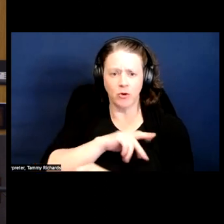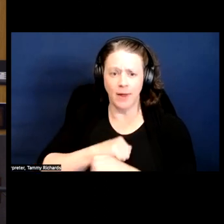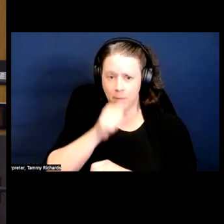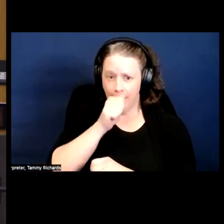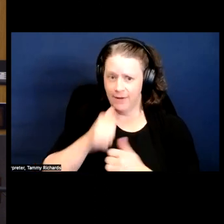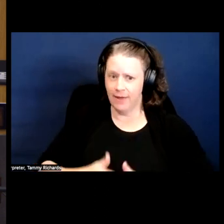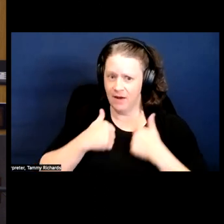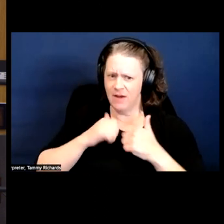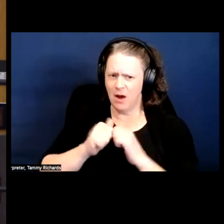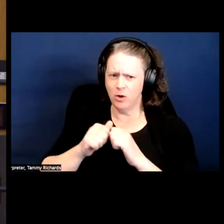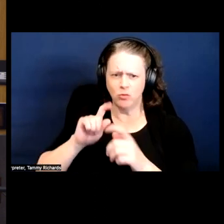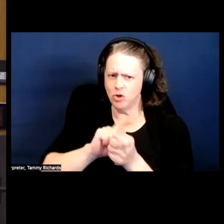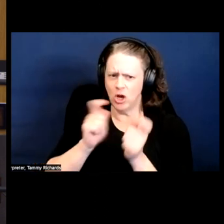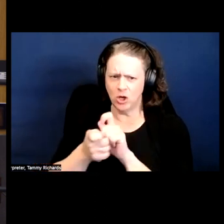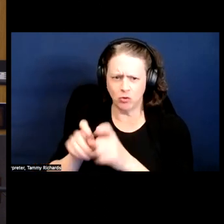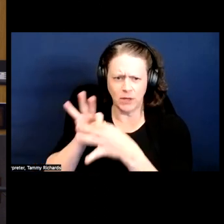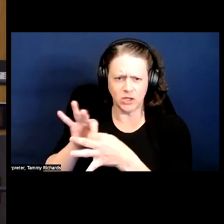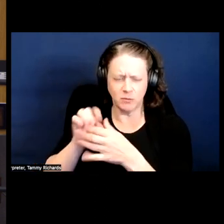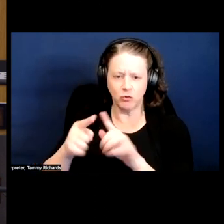the ideas.